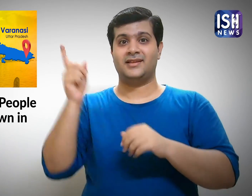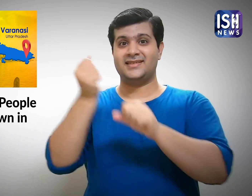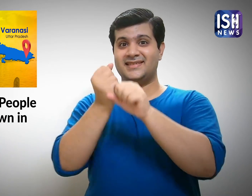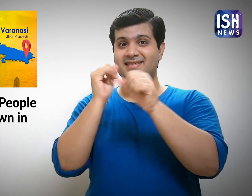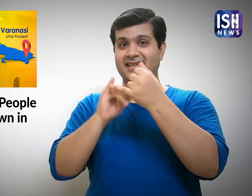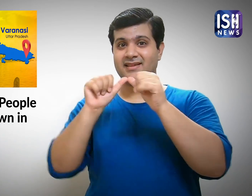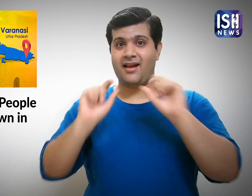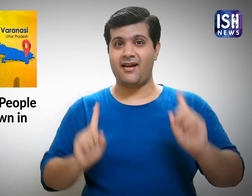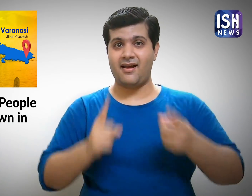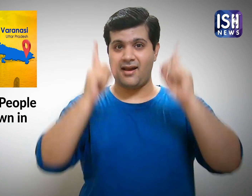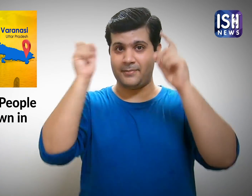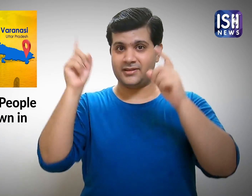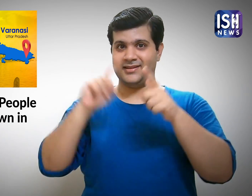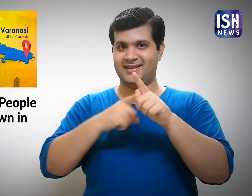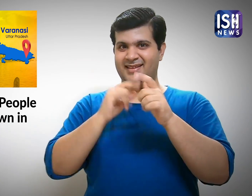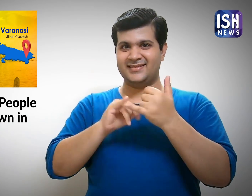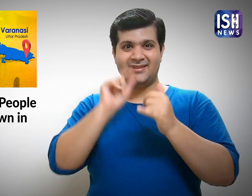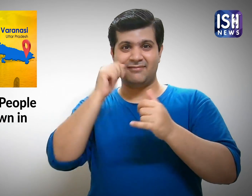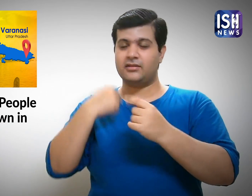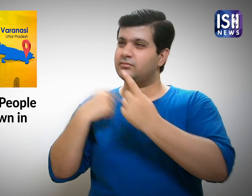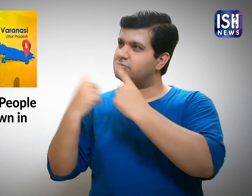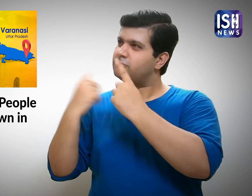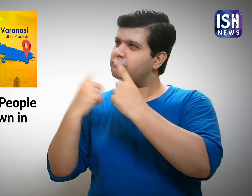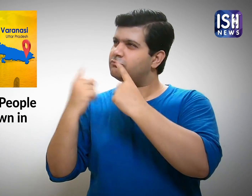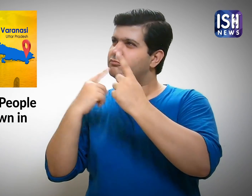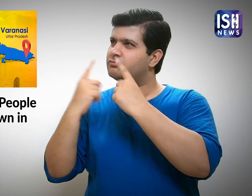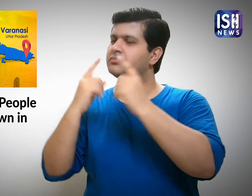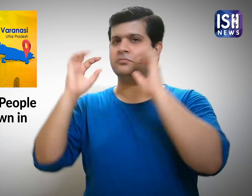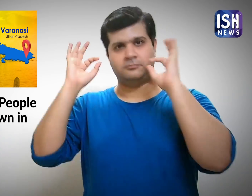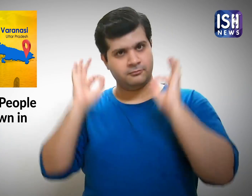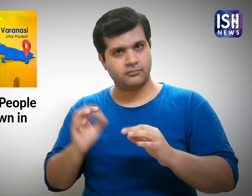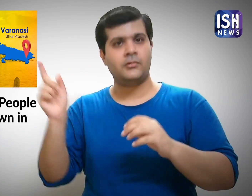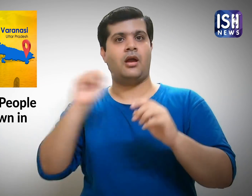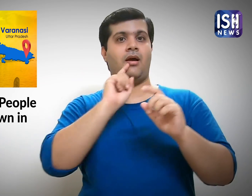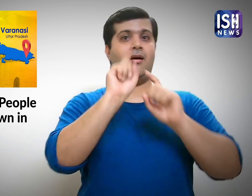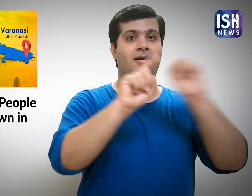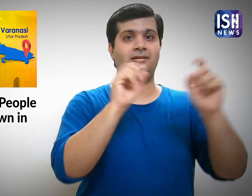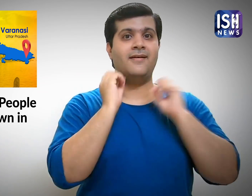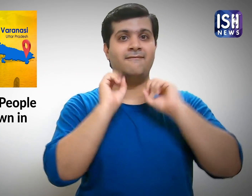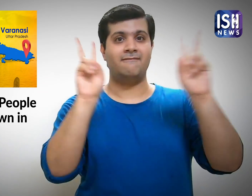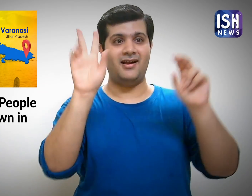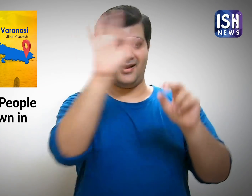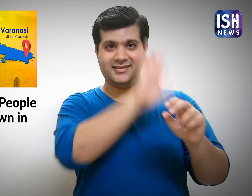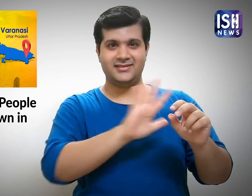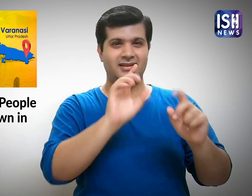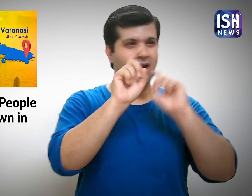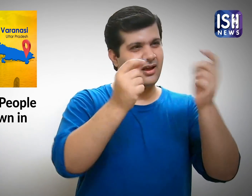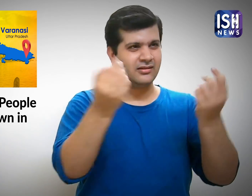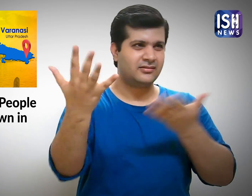Mr Sharma the General Secretary and Mr Tripathi had contacted people for funds.